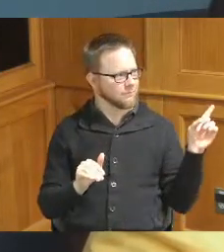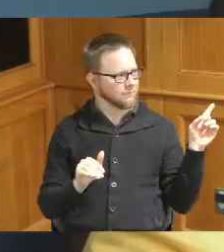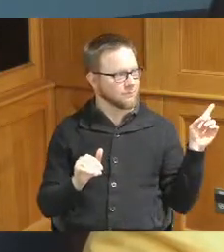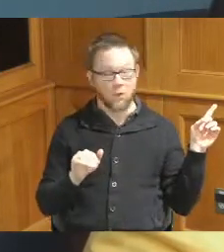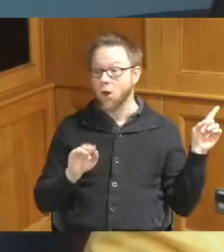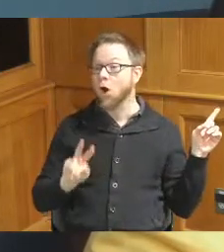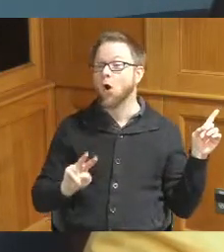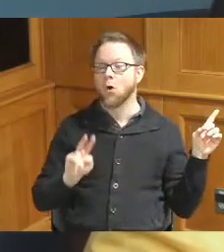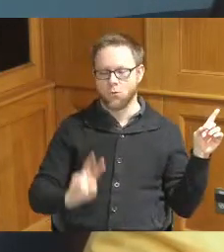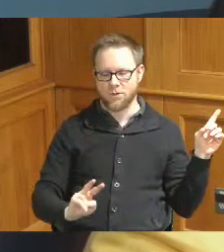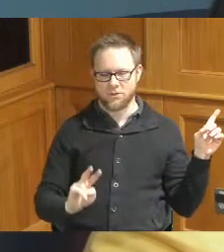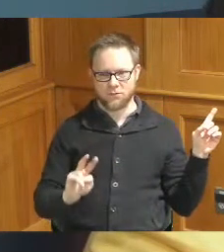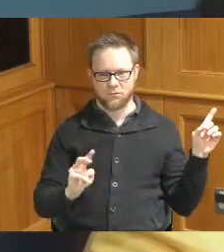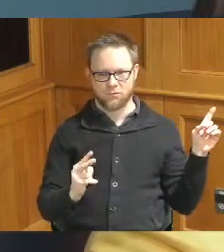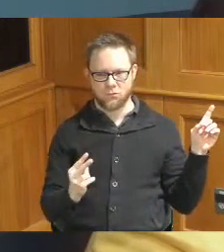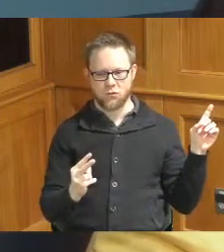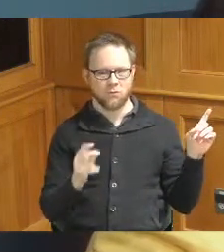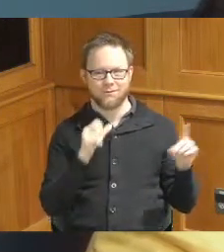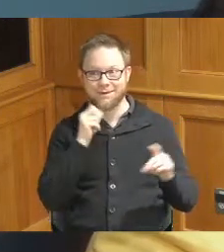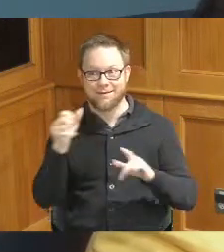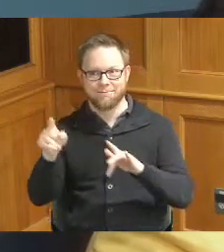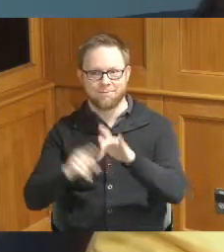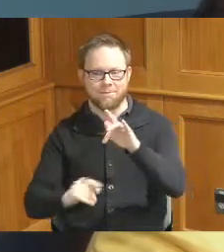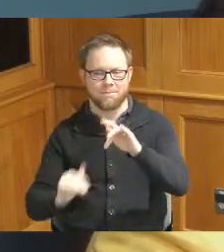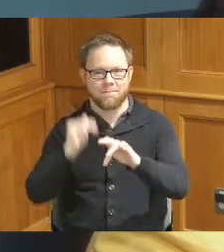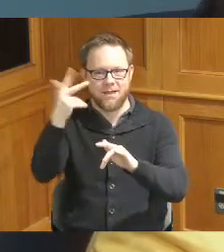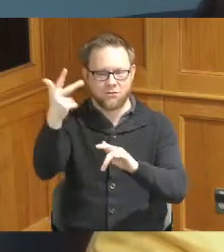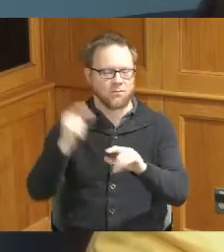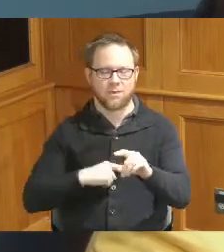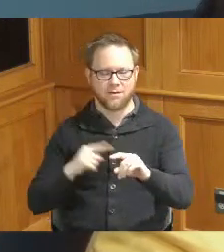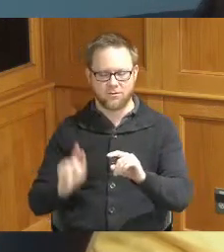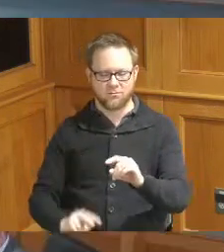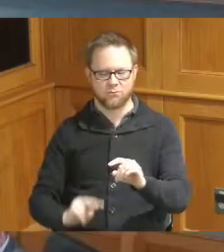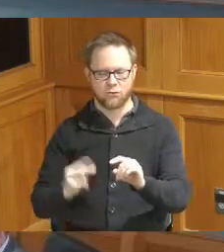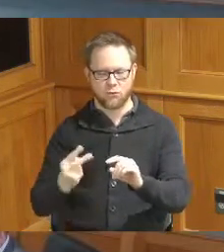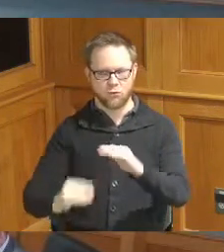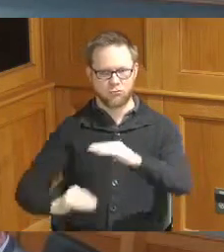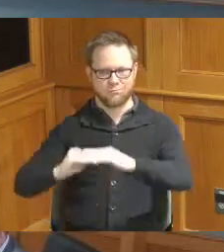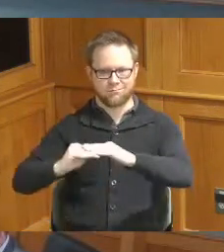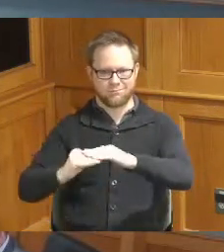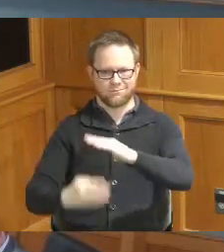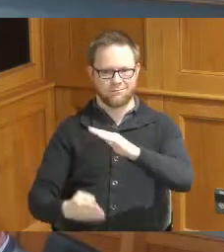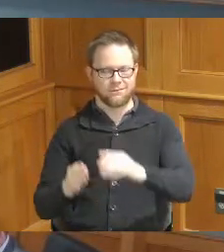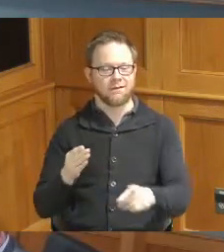it went to two it bypassed three and went to two yeah so I know we've had consistent complaints on